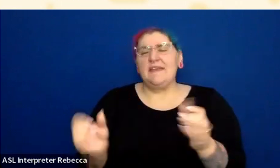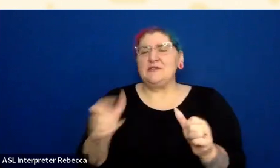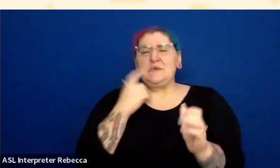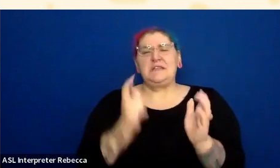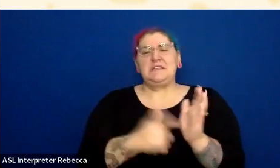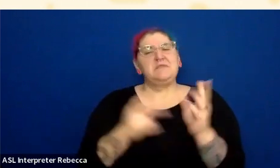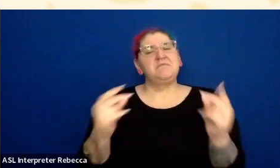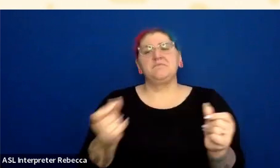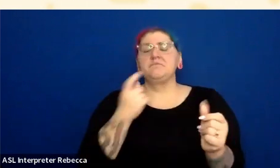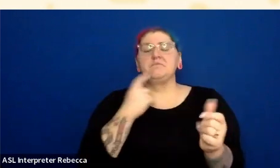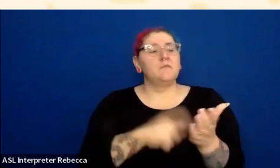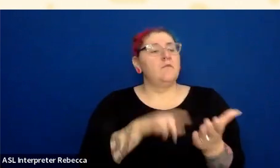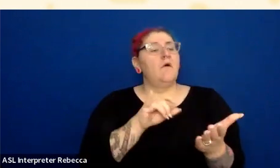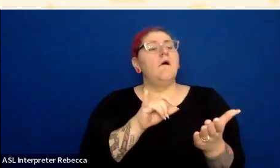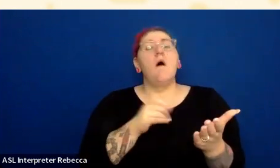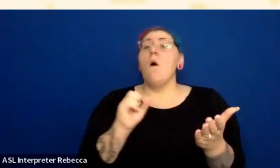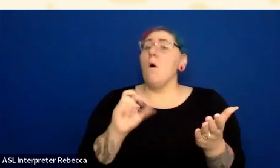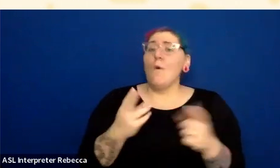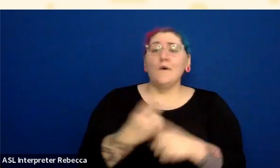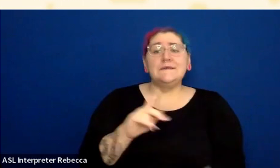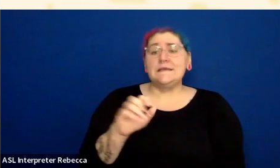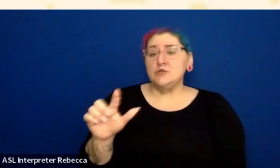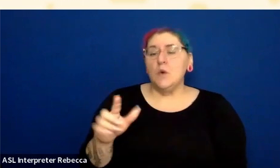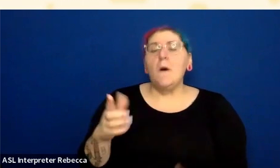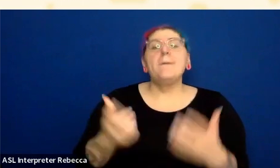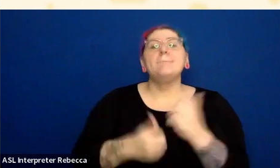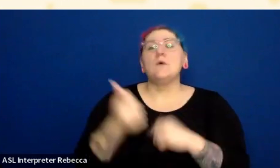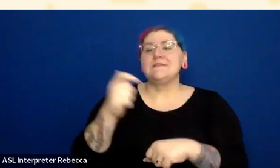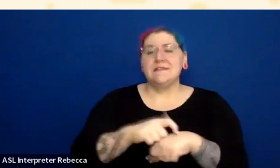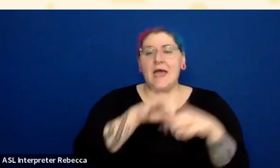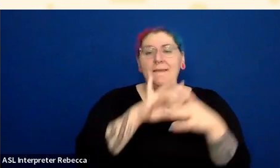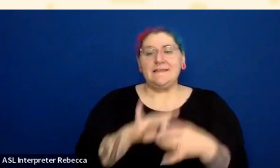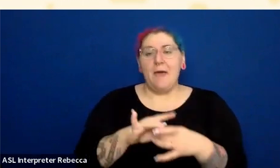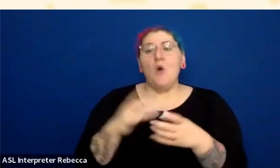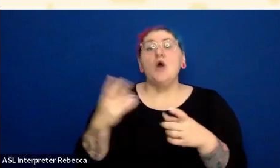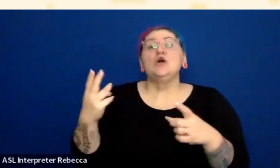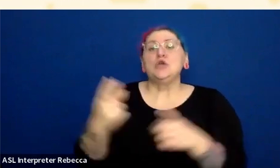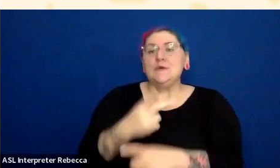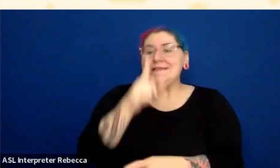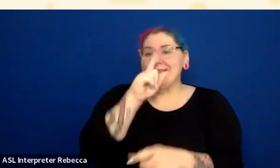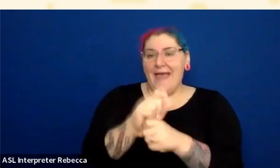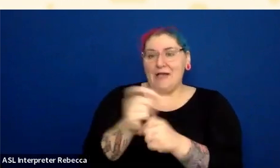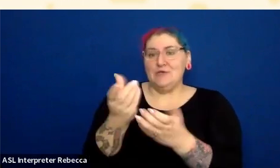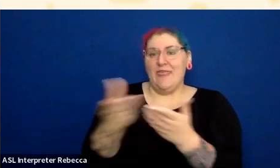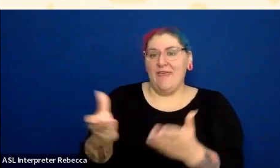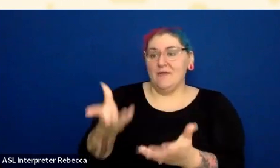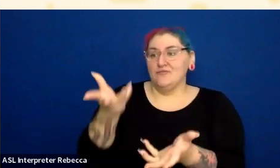A lot of it has to do with the interaction that happens, because you need to consider the contrast of things in different states.